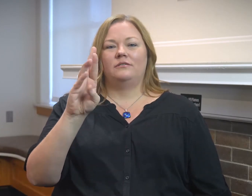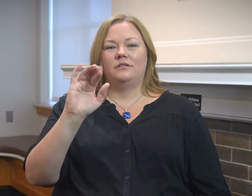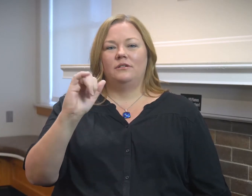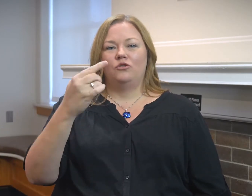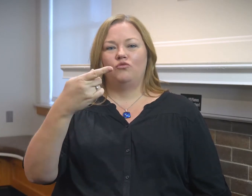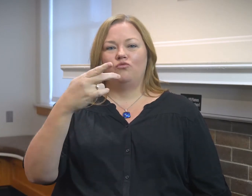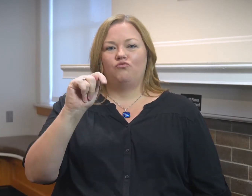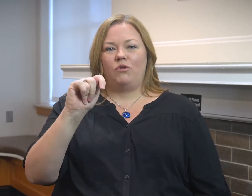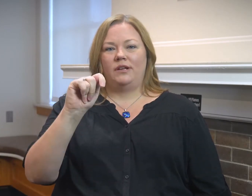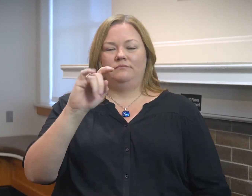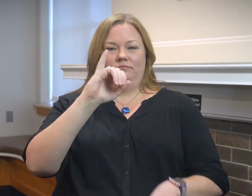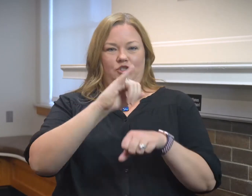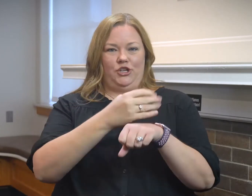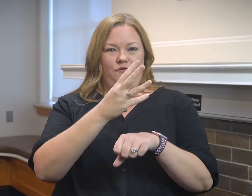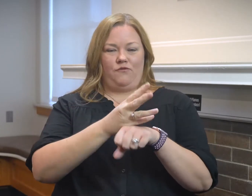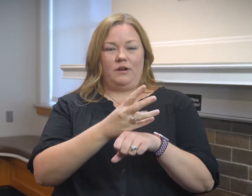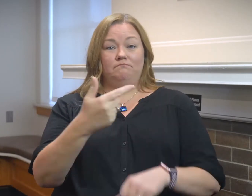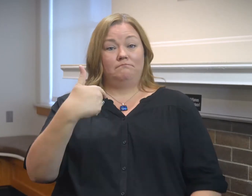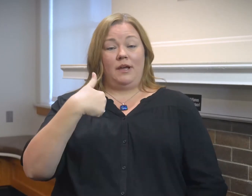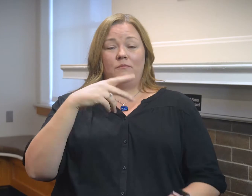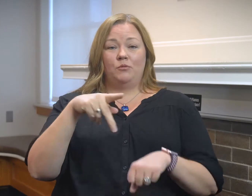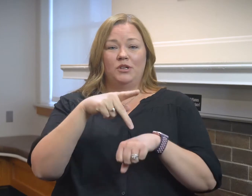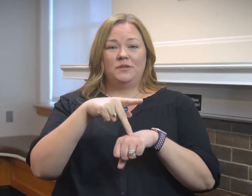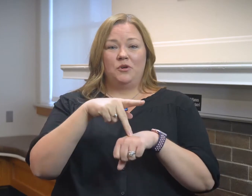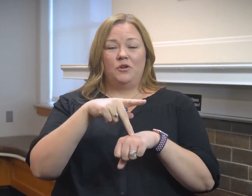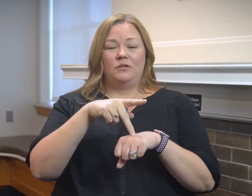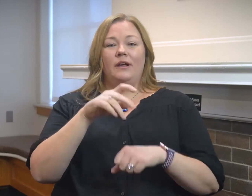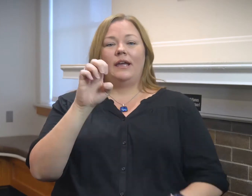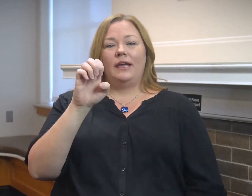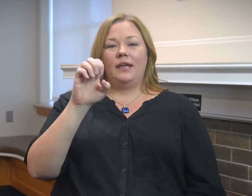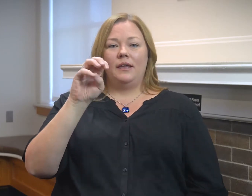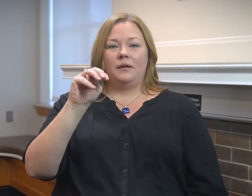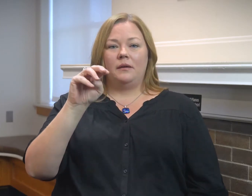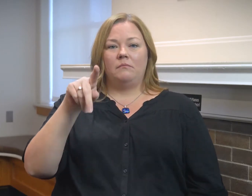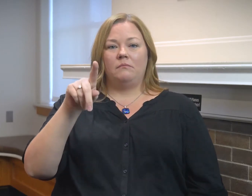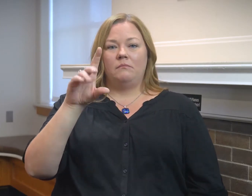I'm Jennifer Wright. I'm the Principal